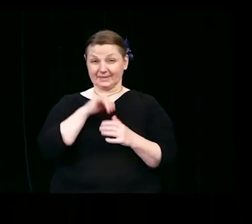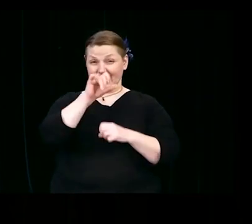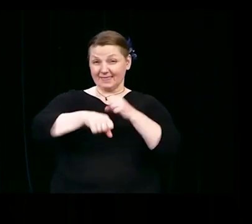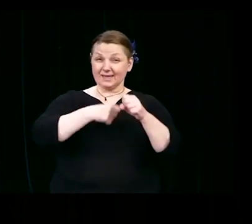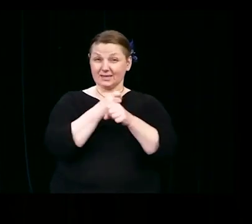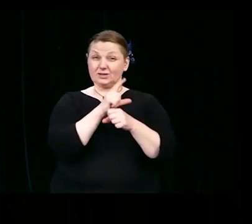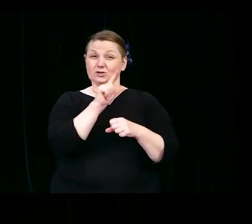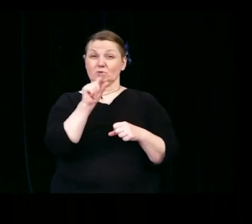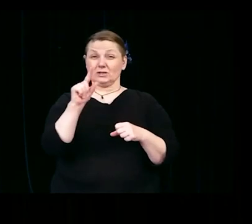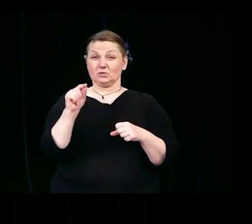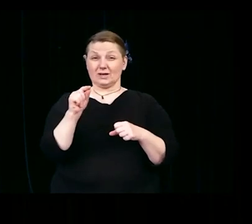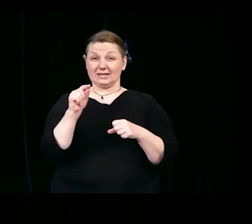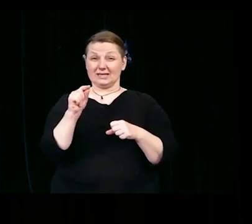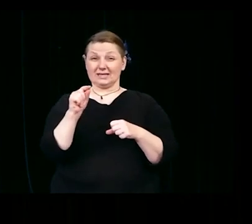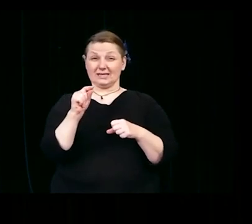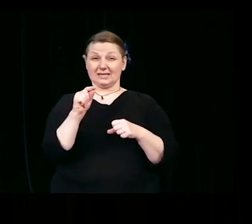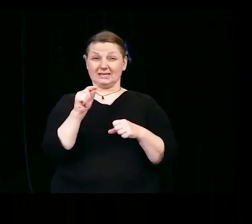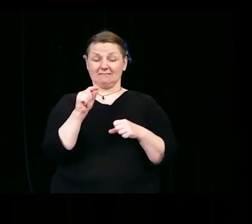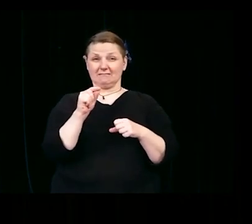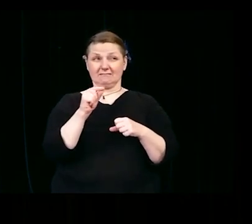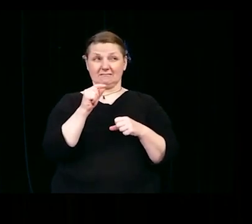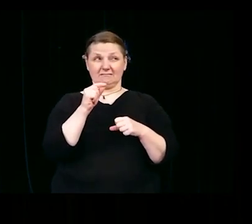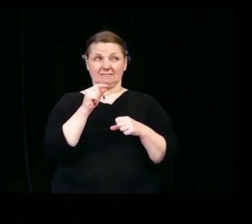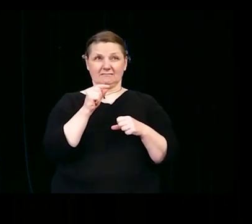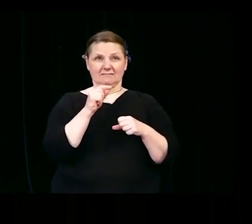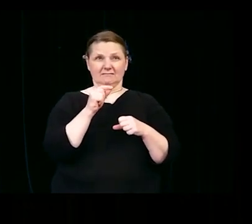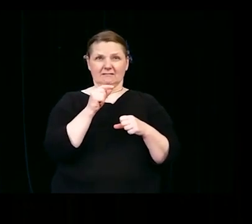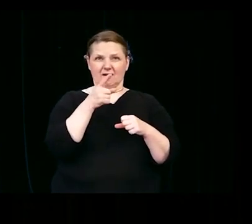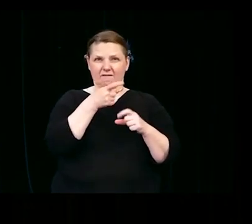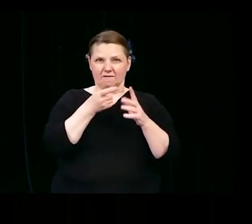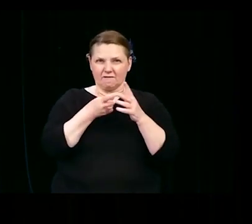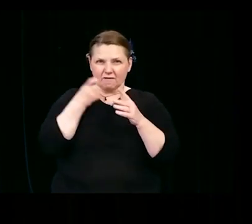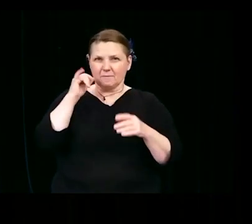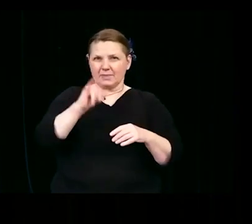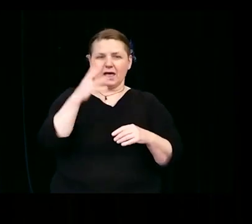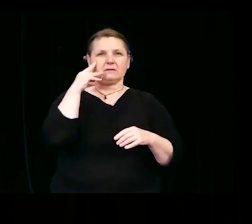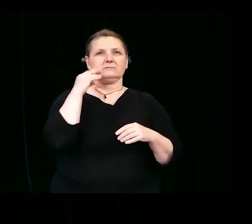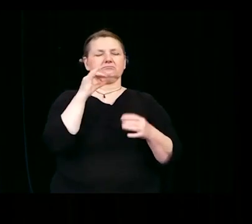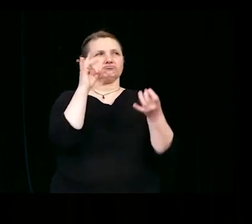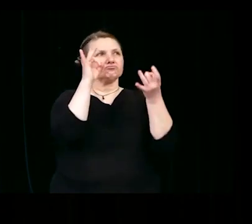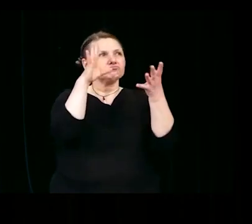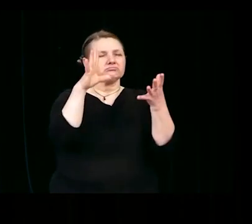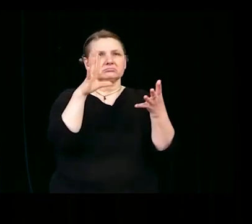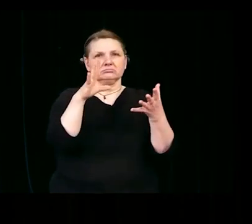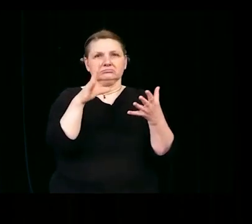2020 brought horrible harm and death, but also moments of hope, and action.